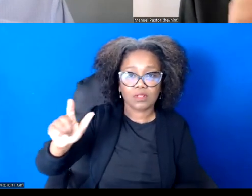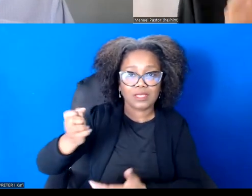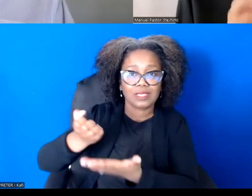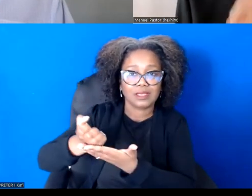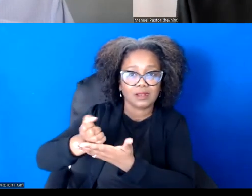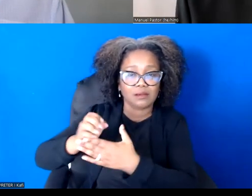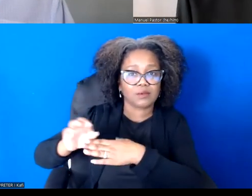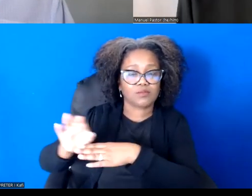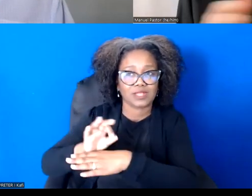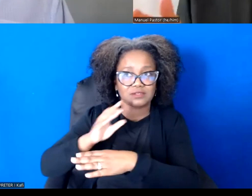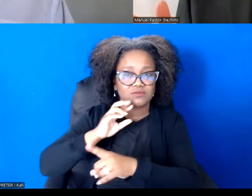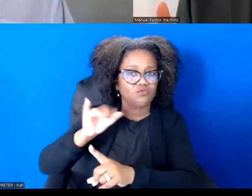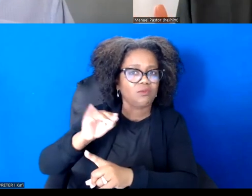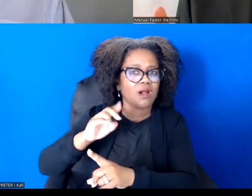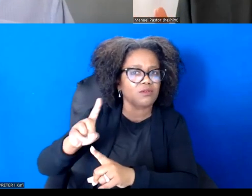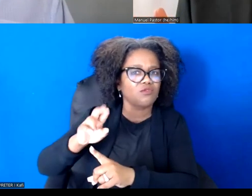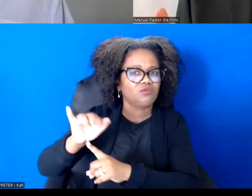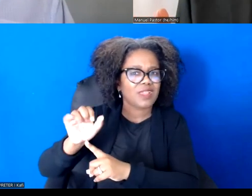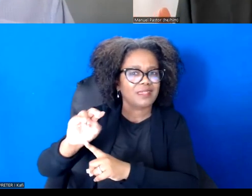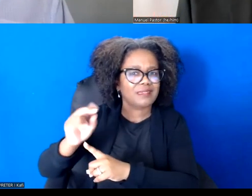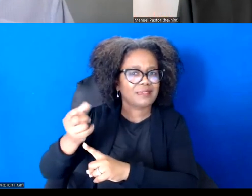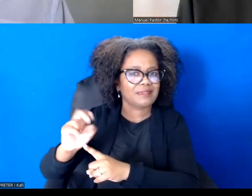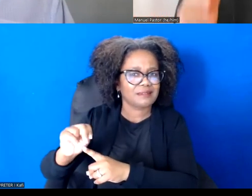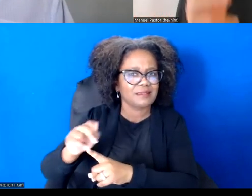in Philadelphia, Mississippi, where three civil rights leaders had been slain, where